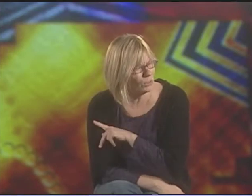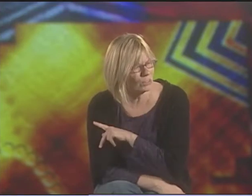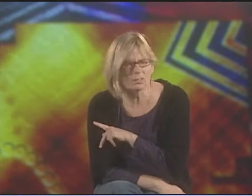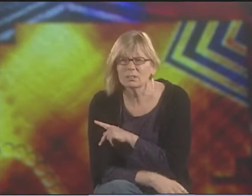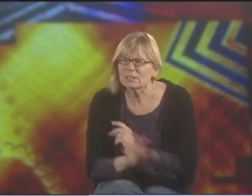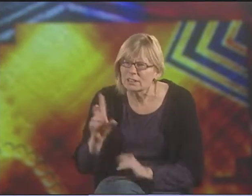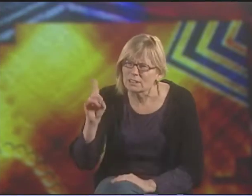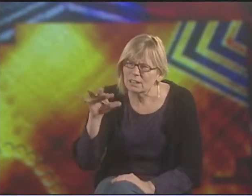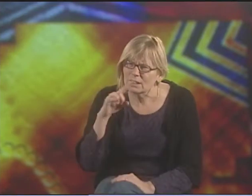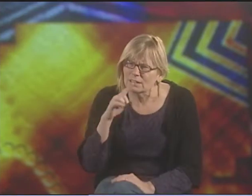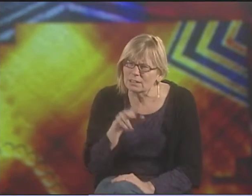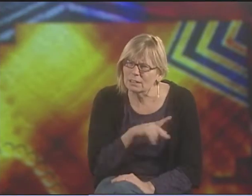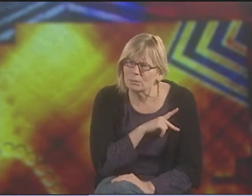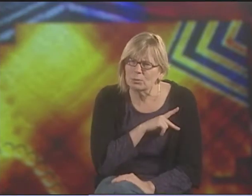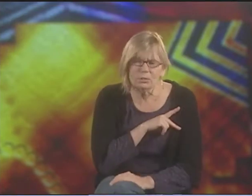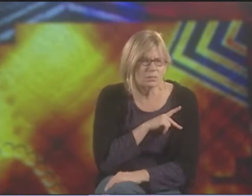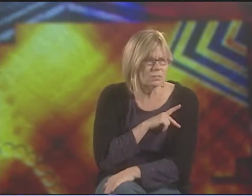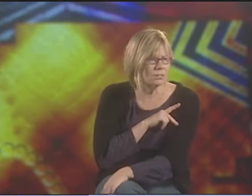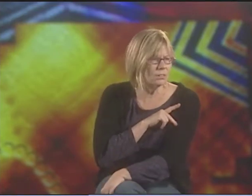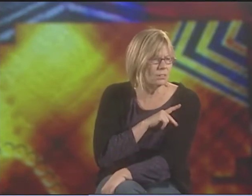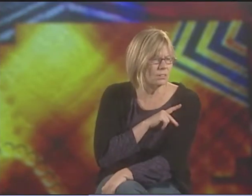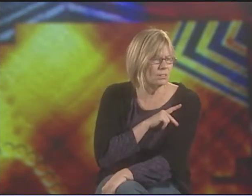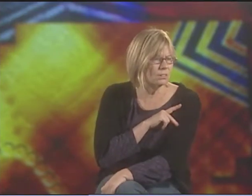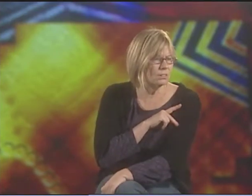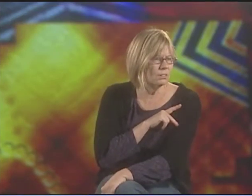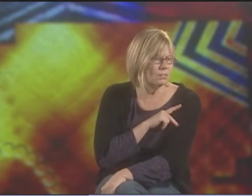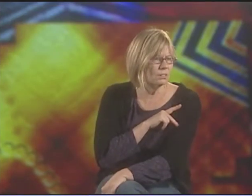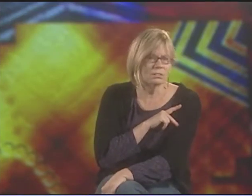DID I SAY SOMETHING ABOUT PATRICK?